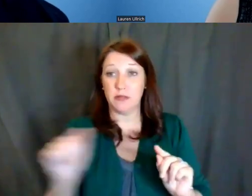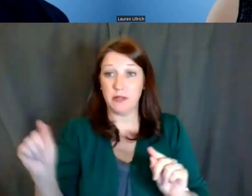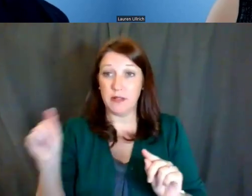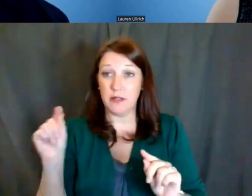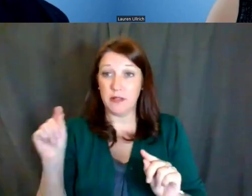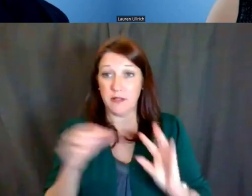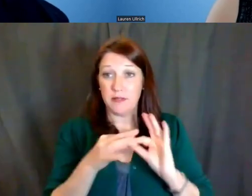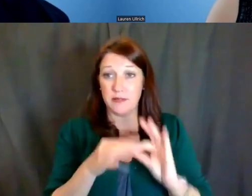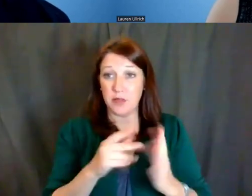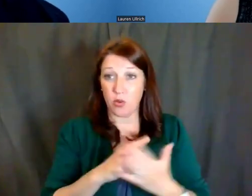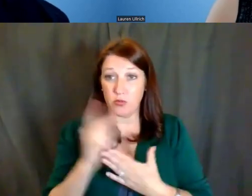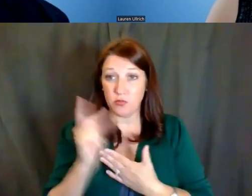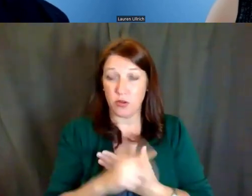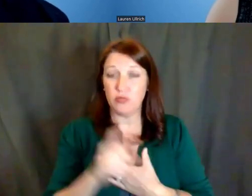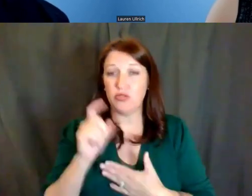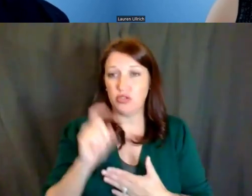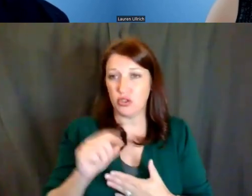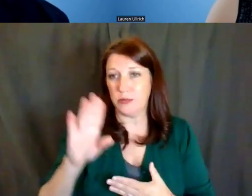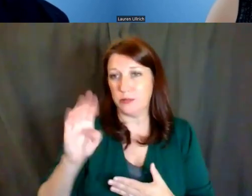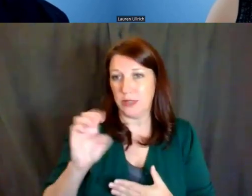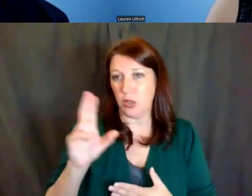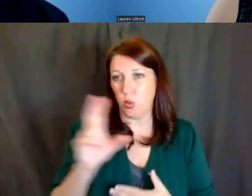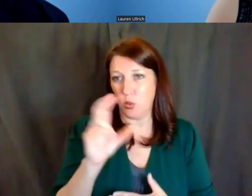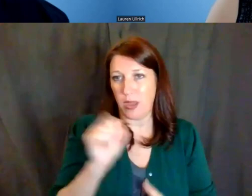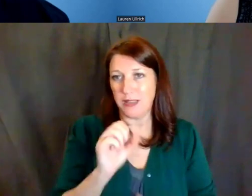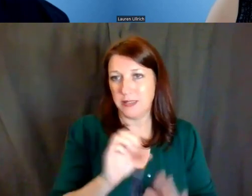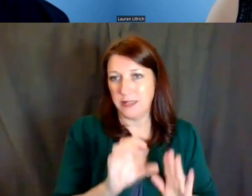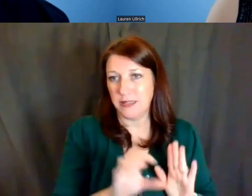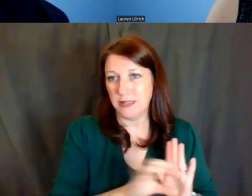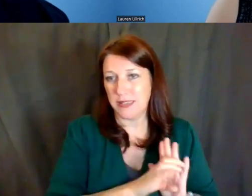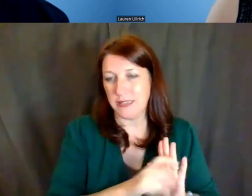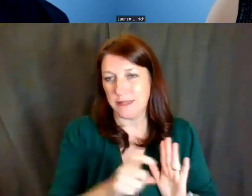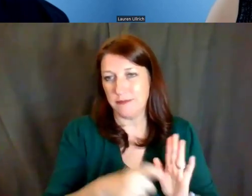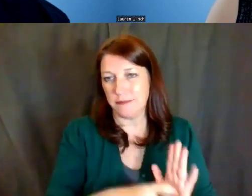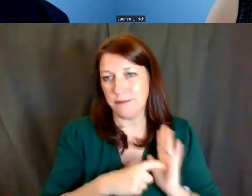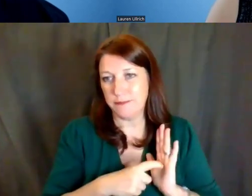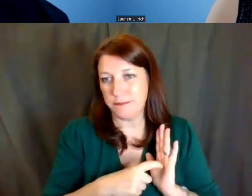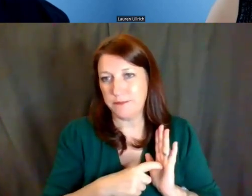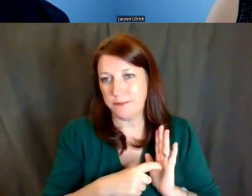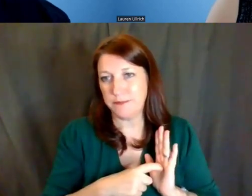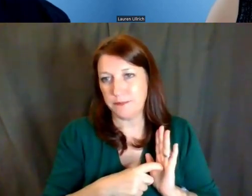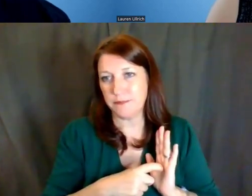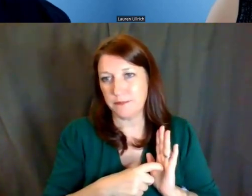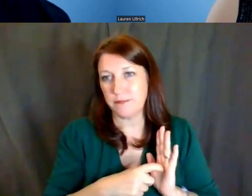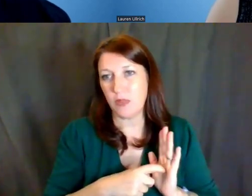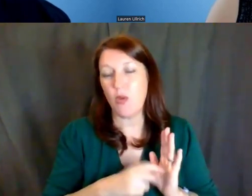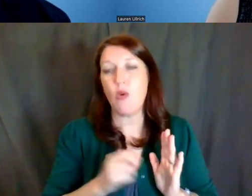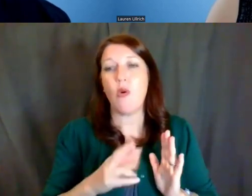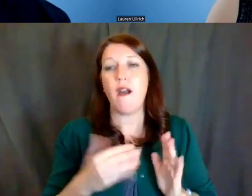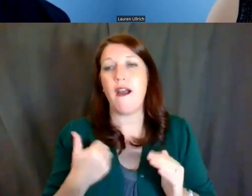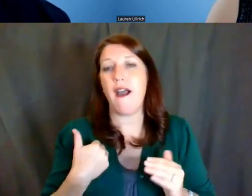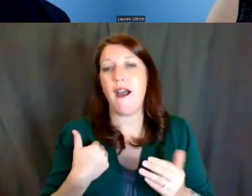should be U.S. citizens, or have what's commonly called a "green card."